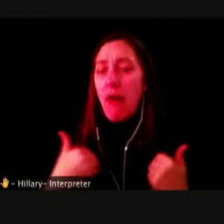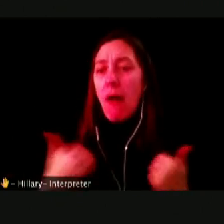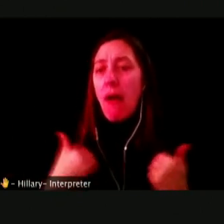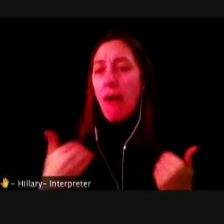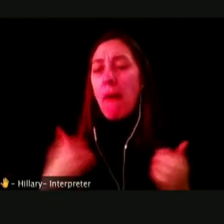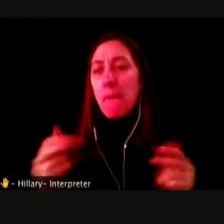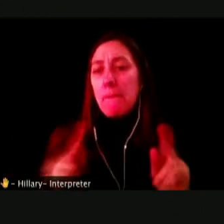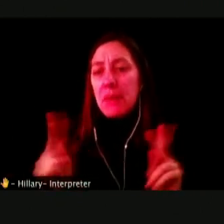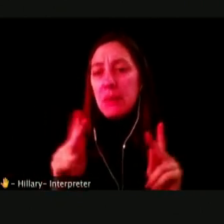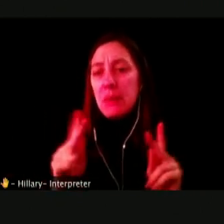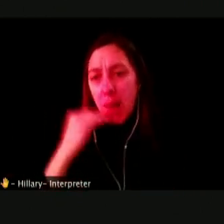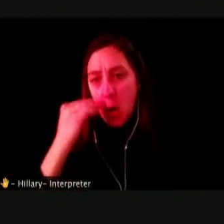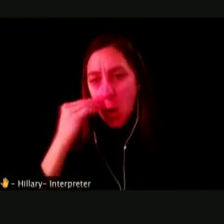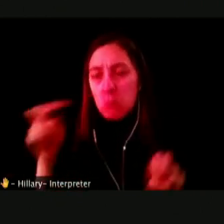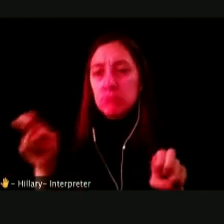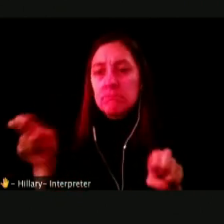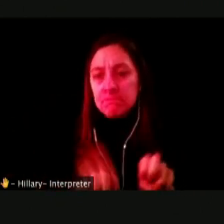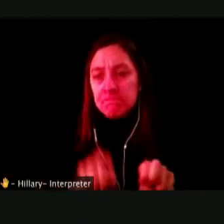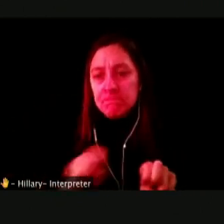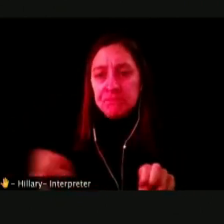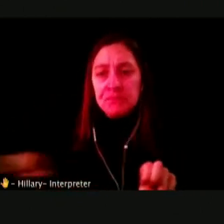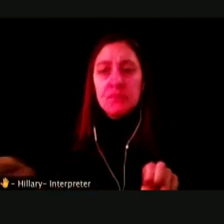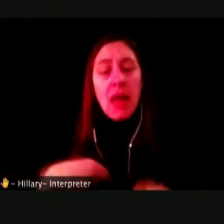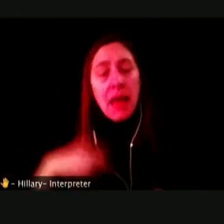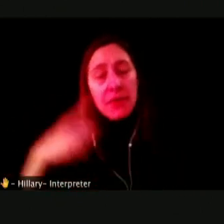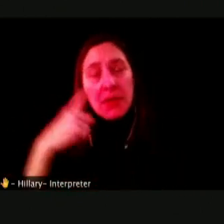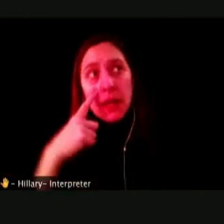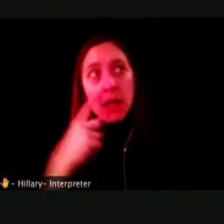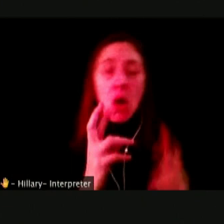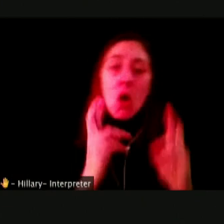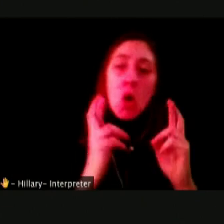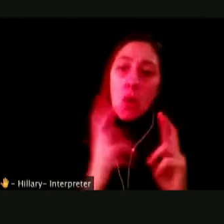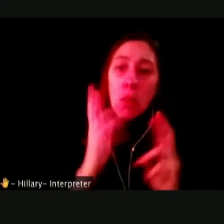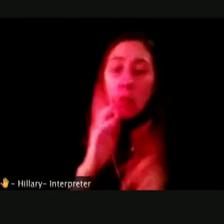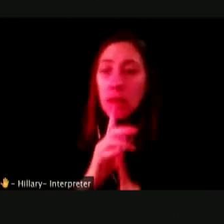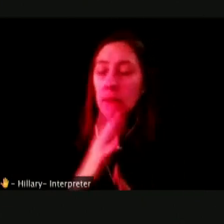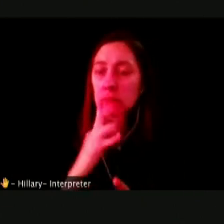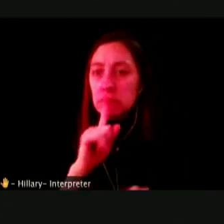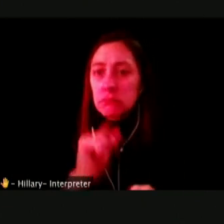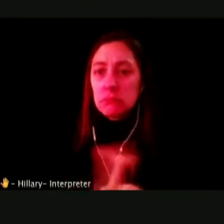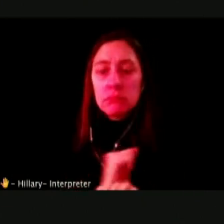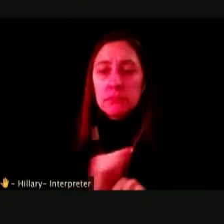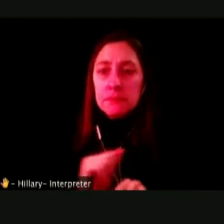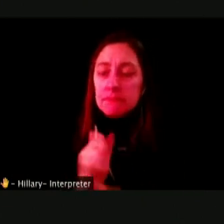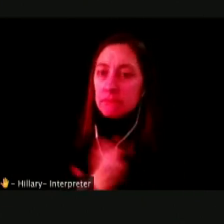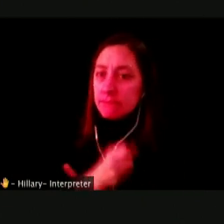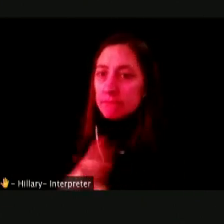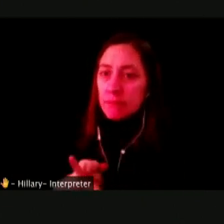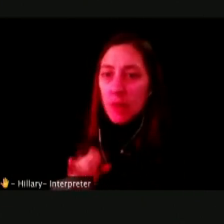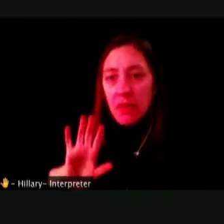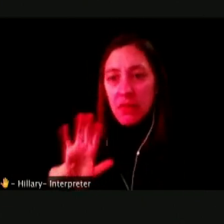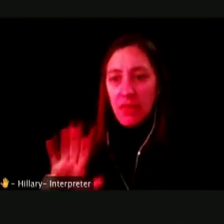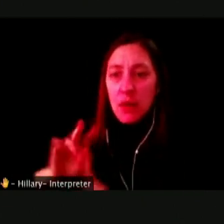I REALLY THINK AND HOPE IT WOULD HAVE A PROFOUND IMPACT ON THEIR PERCEPTION OF THE HARM THEY